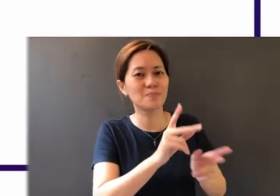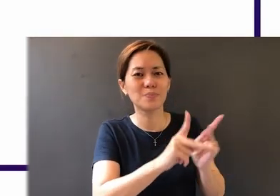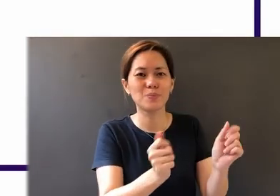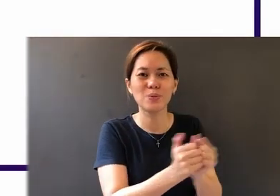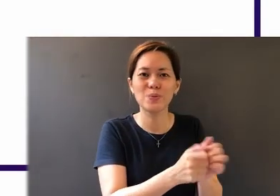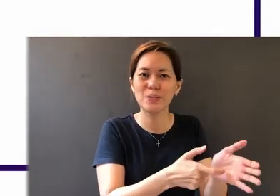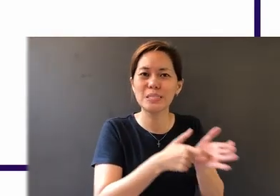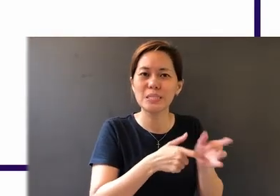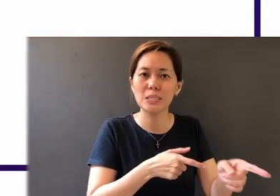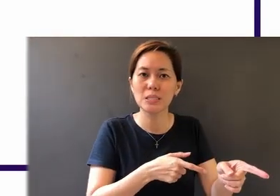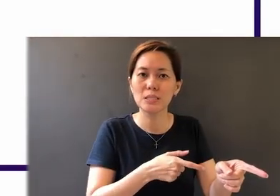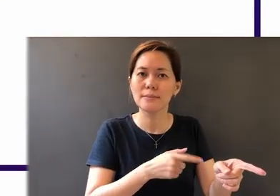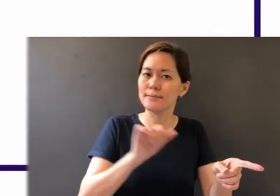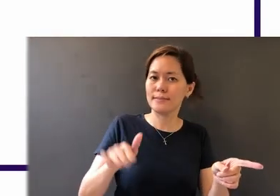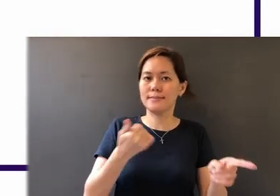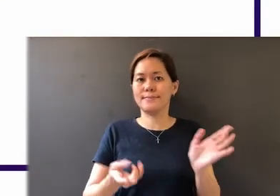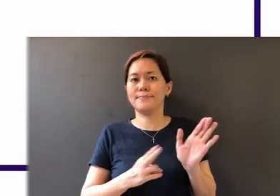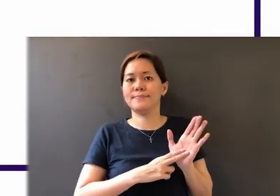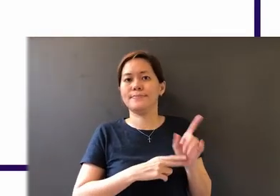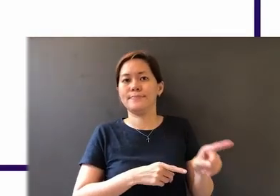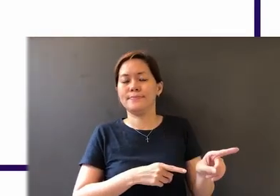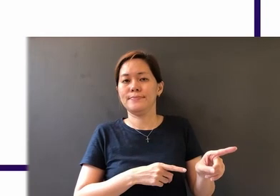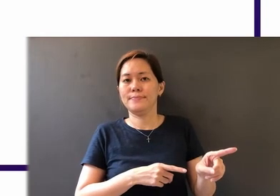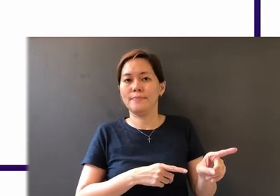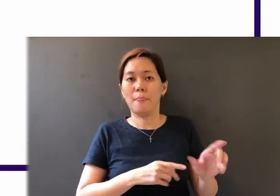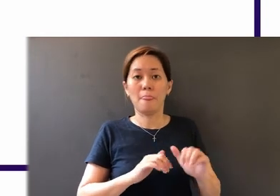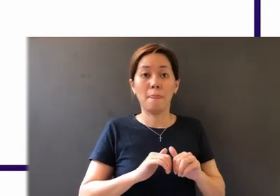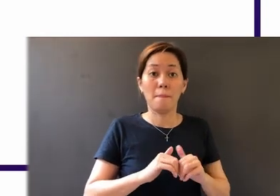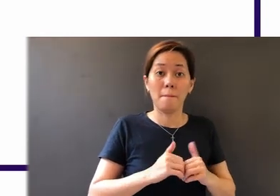sign of real faith. And this is done not by